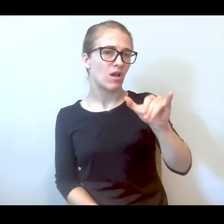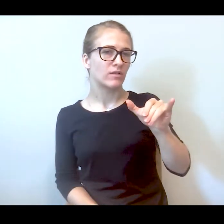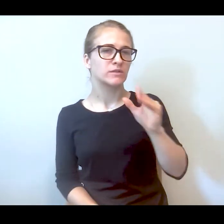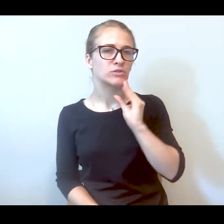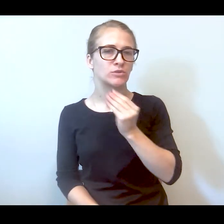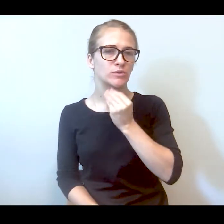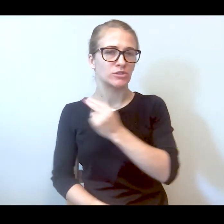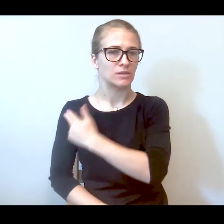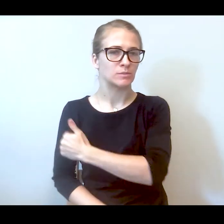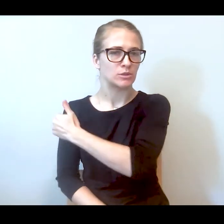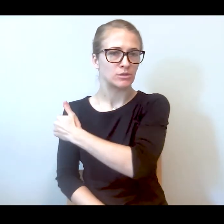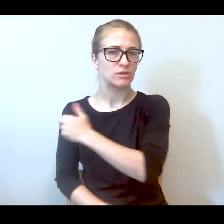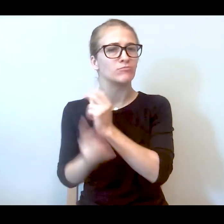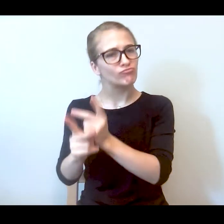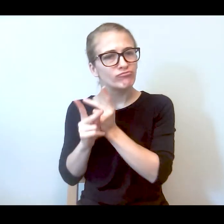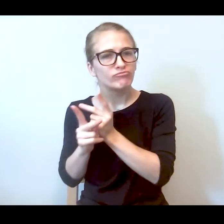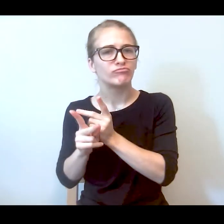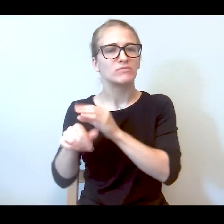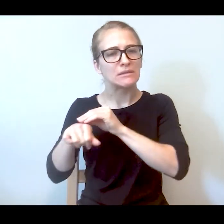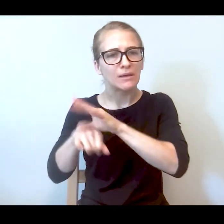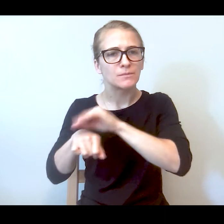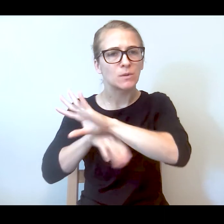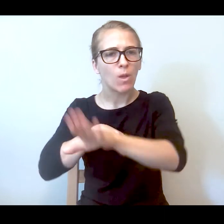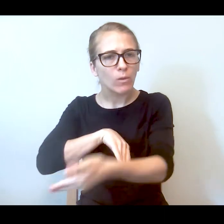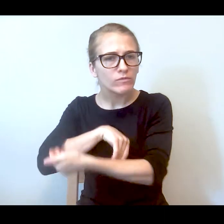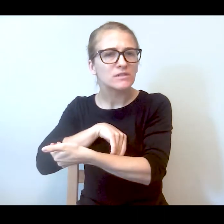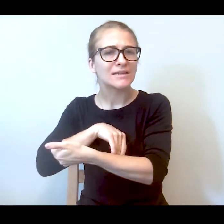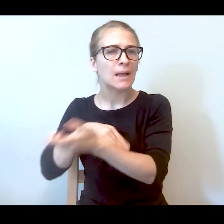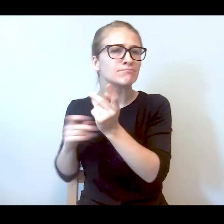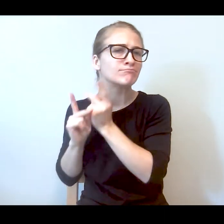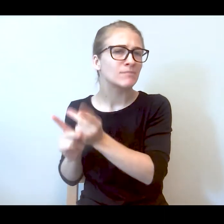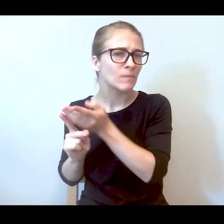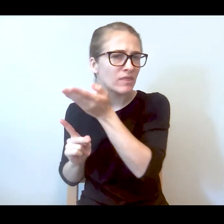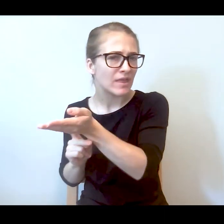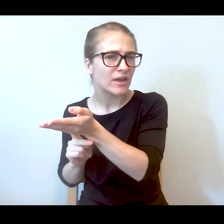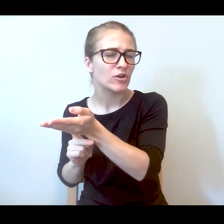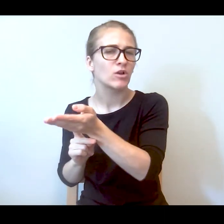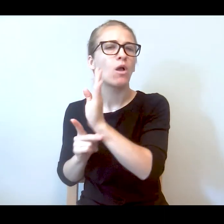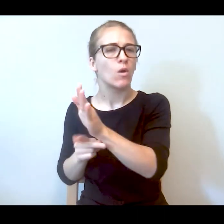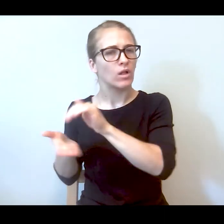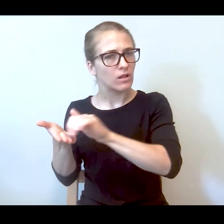tend to him, they counsel him for the night, even keep him there and he'll come home and feel better.